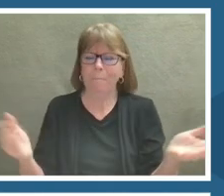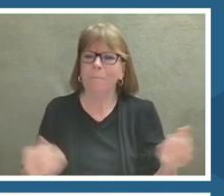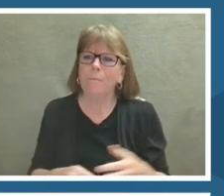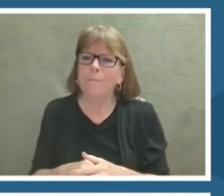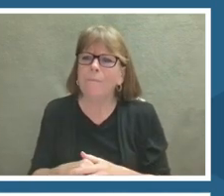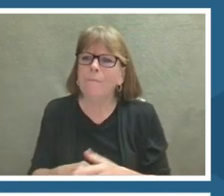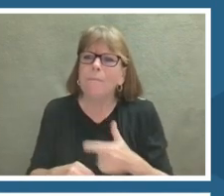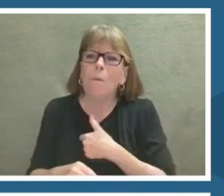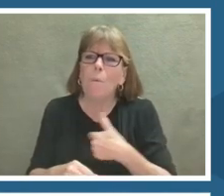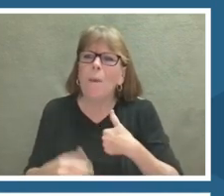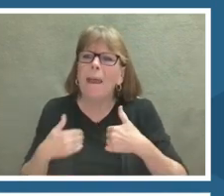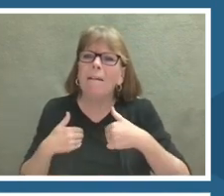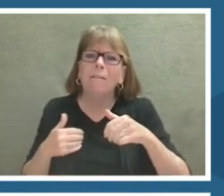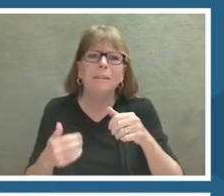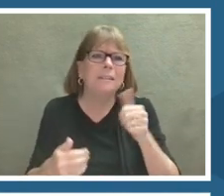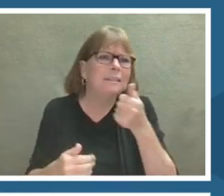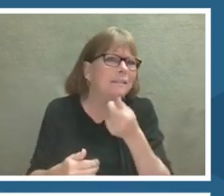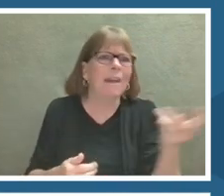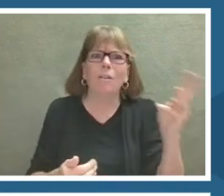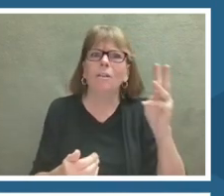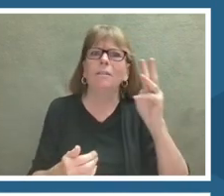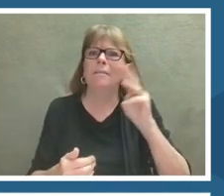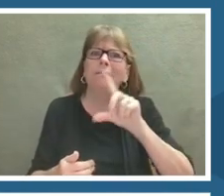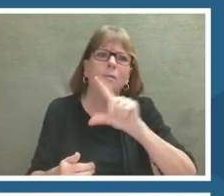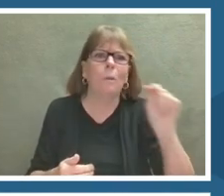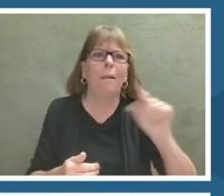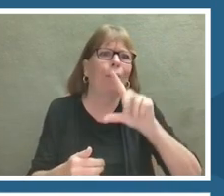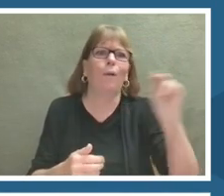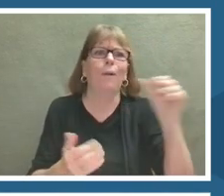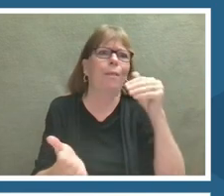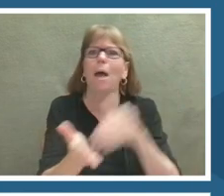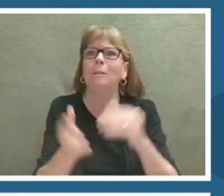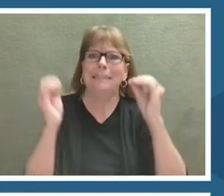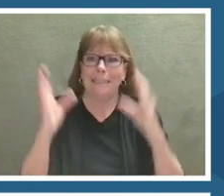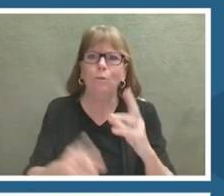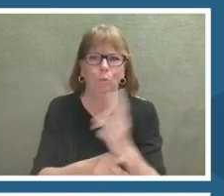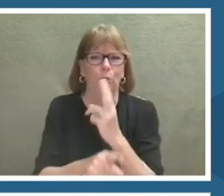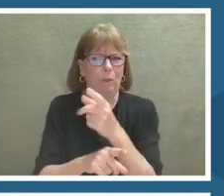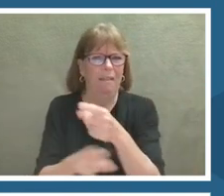educators that are using the platform. If you are not familiar, I recommend checking it out.